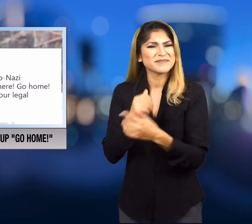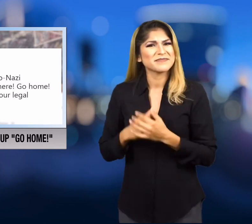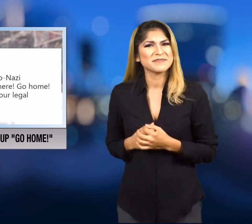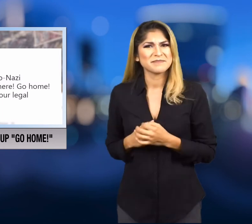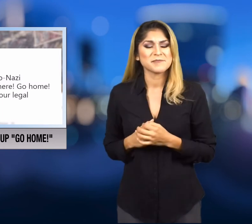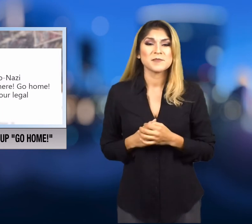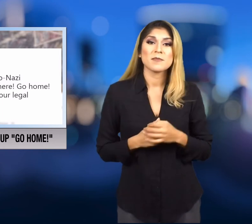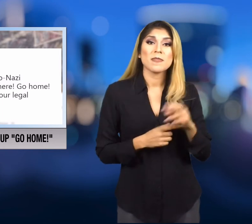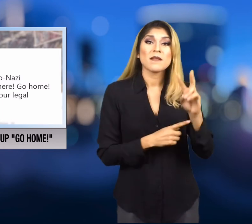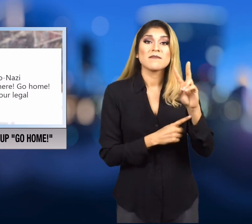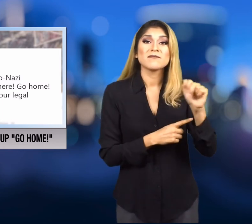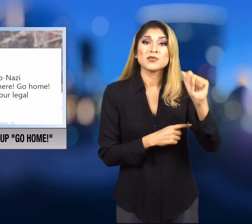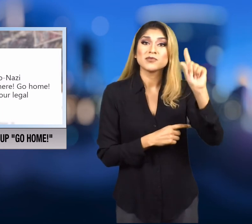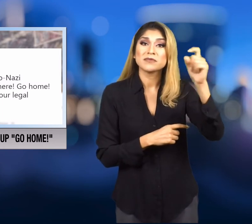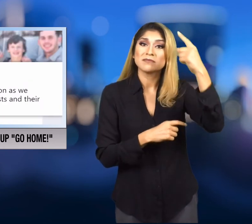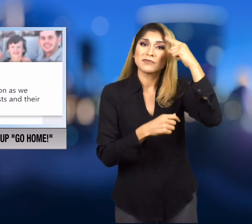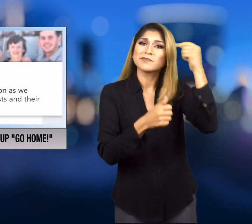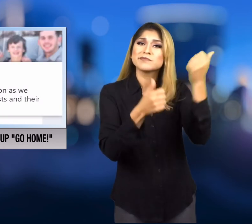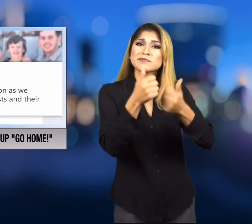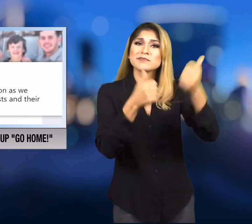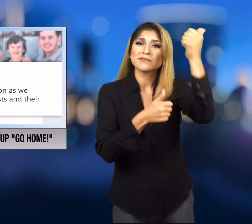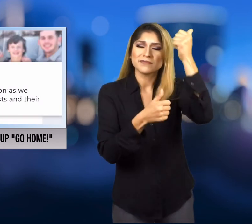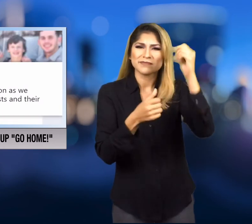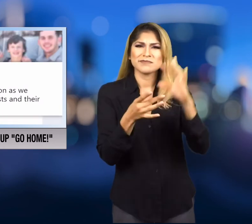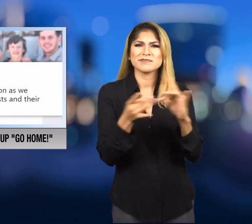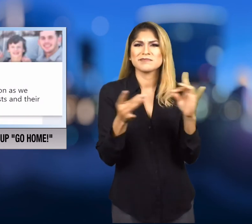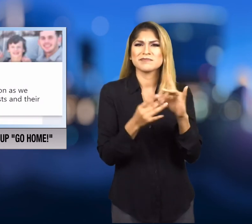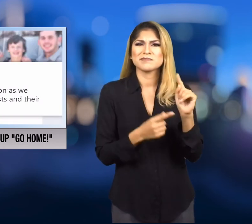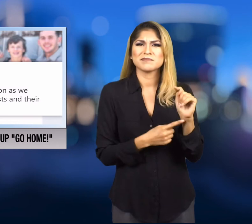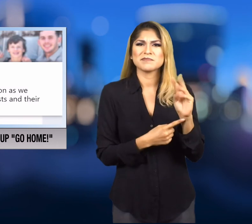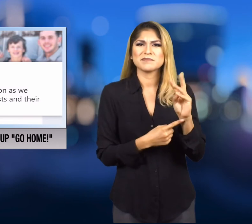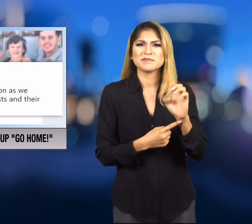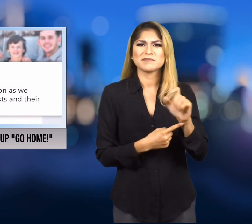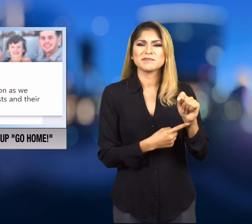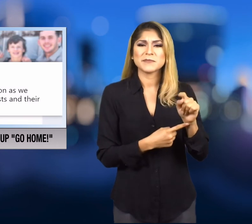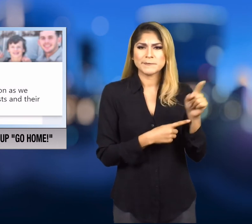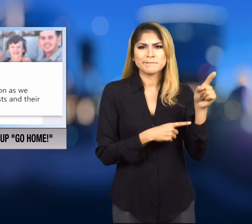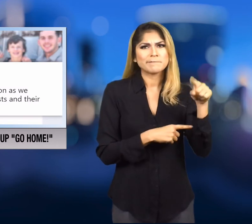added this tweet: "We are monitoring the situation as we continue